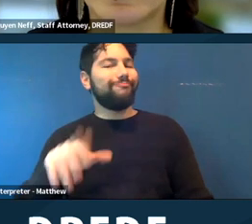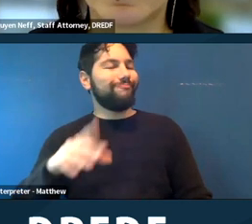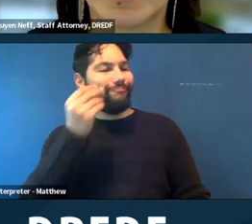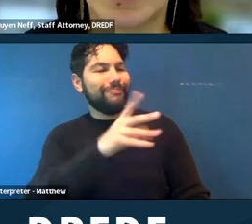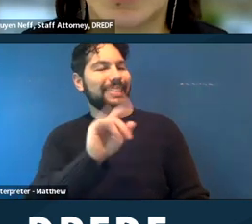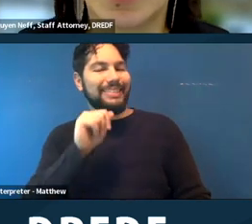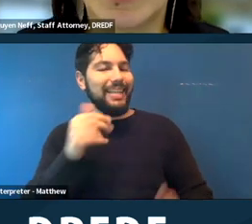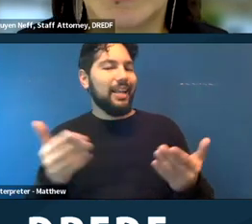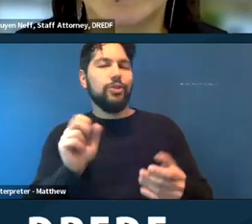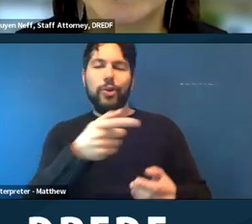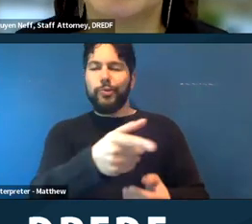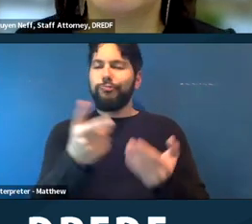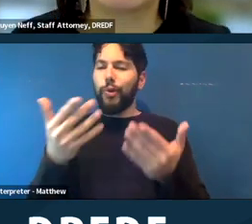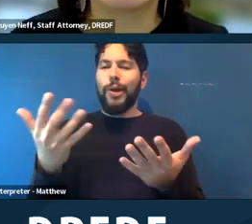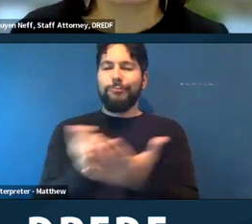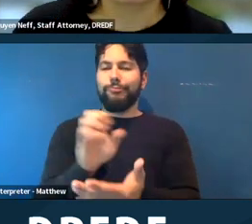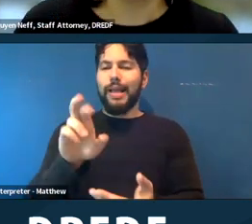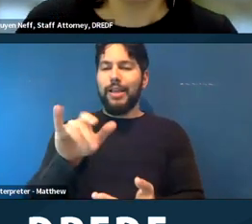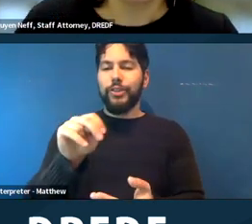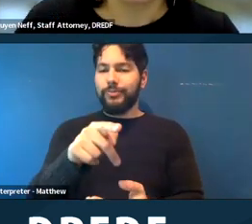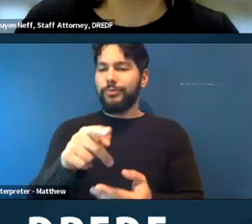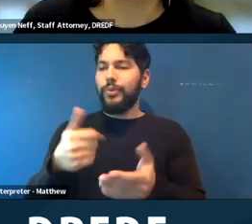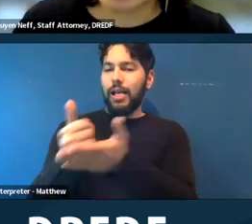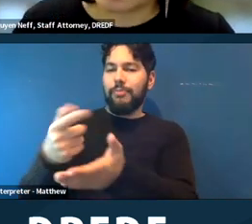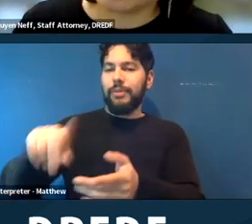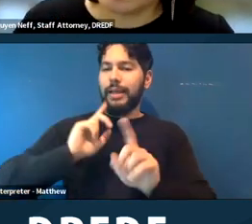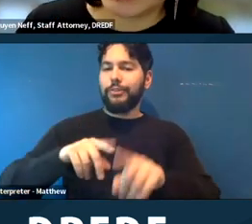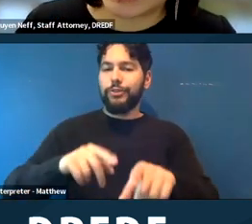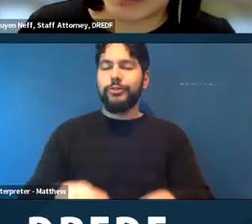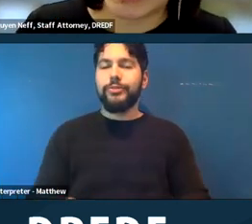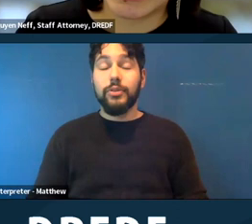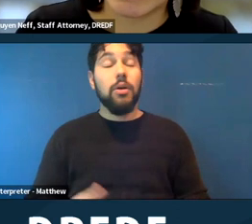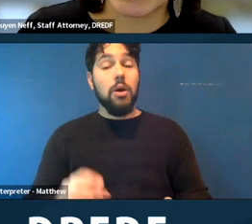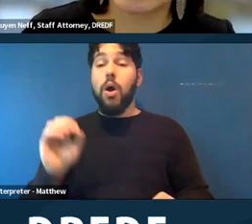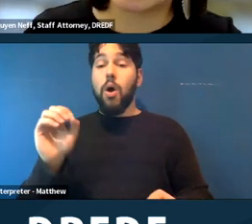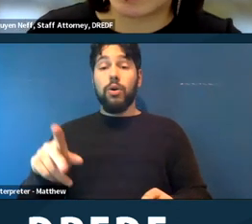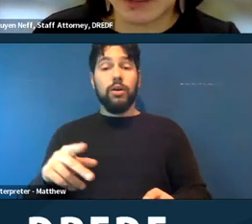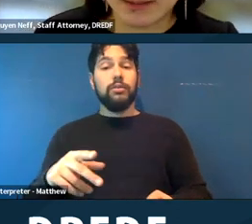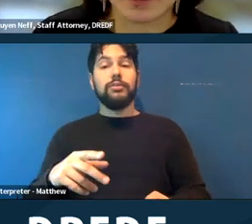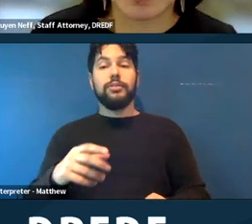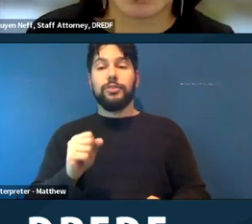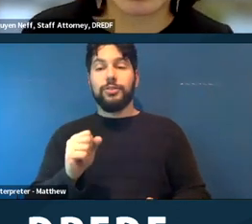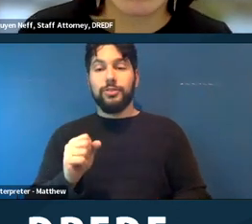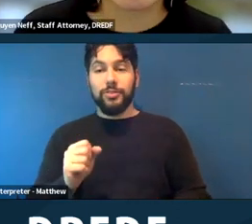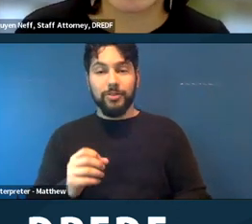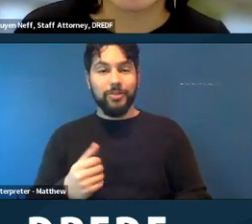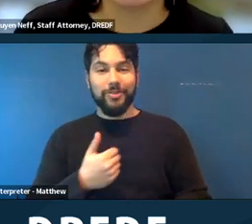Okay. So sorry we couldn't make this a little bit more participatory,